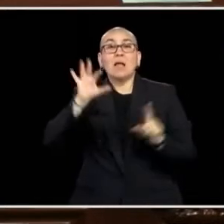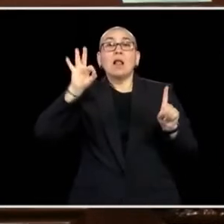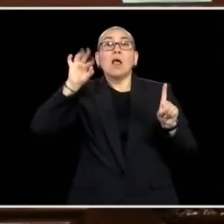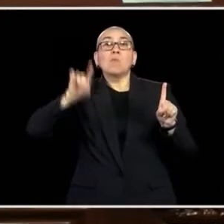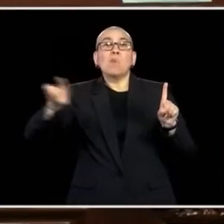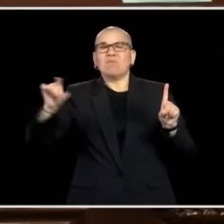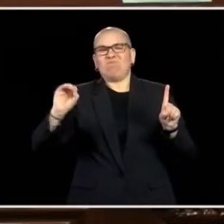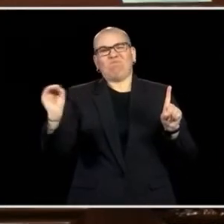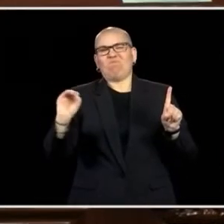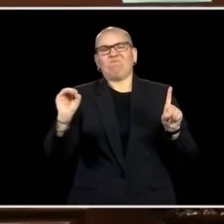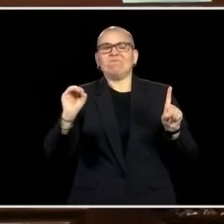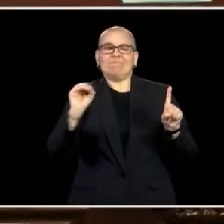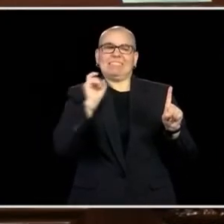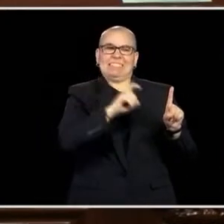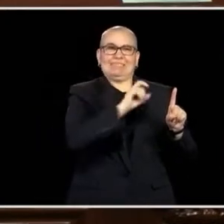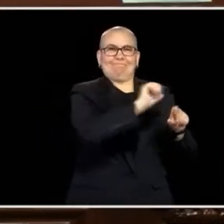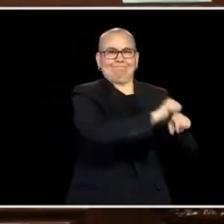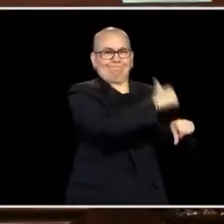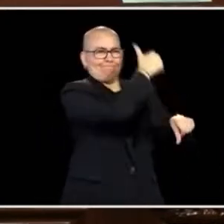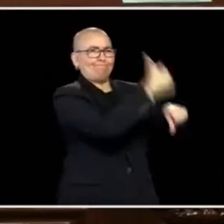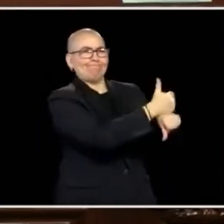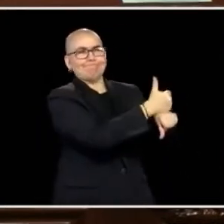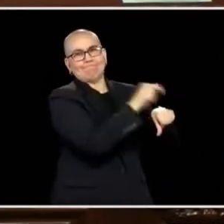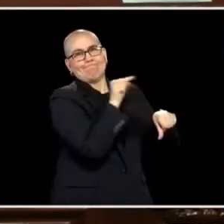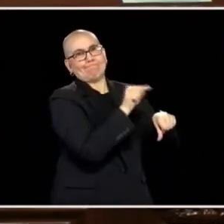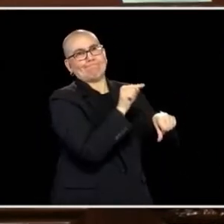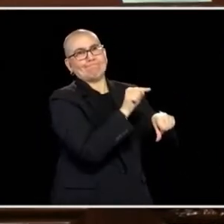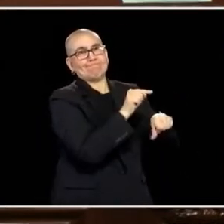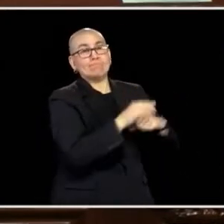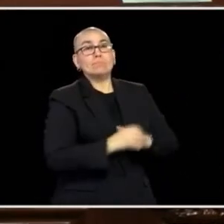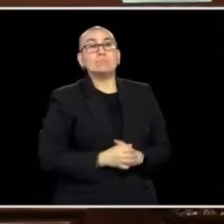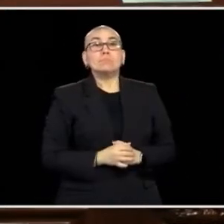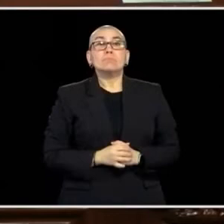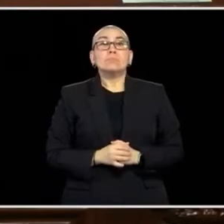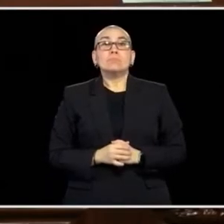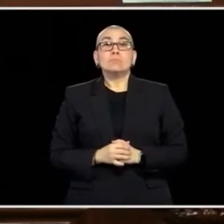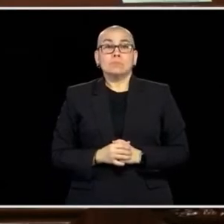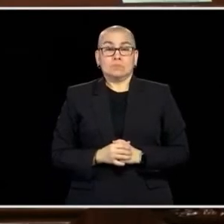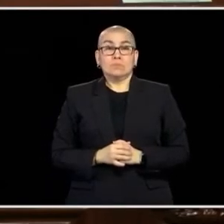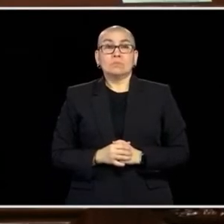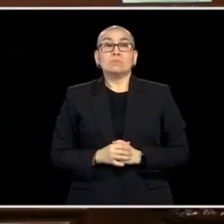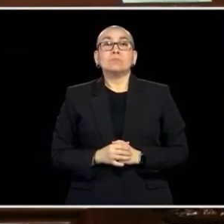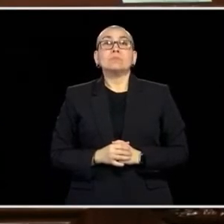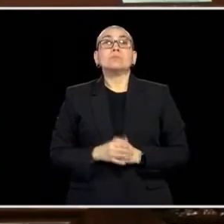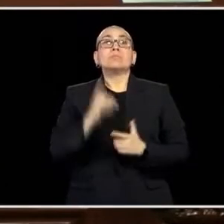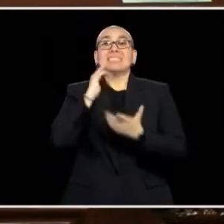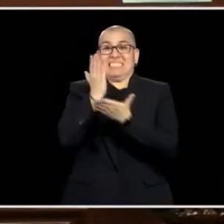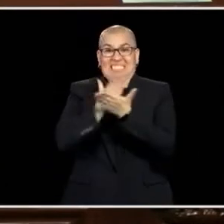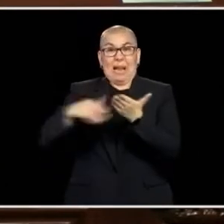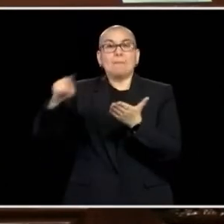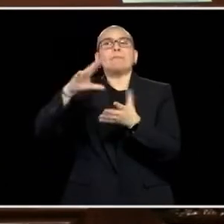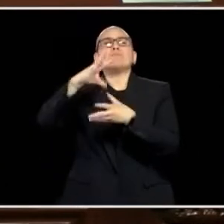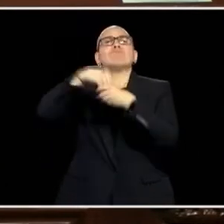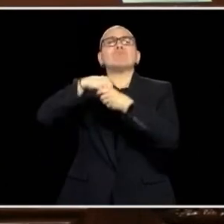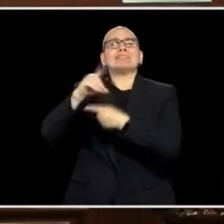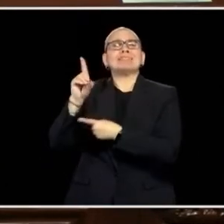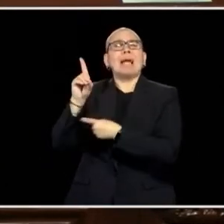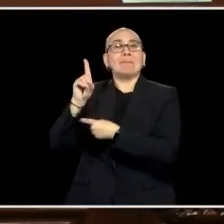ABOUT BUYING UNMARKED VEHICLES TO TRANSPORT DOMESTIC VIOLENCE SURVIVORS AND HILDREN SO